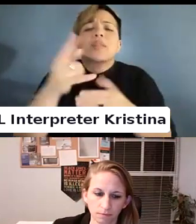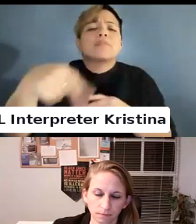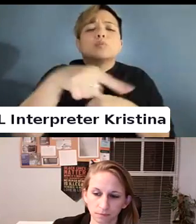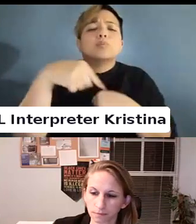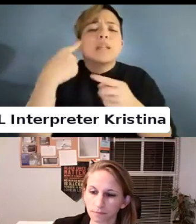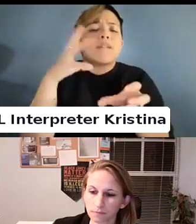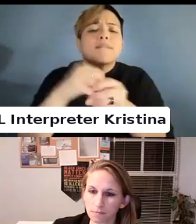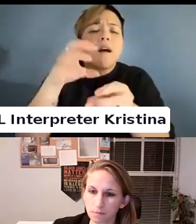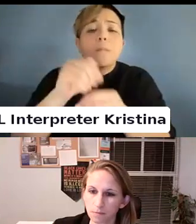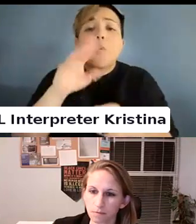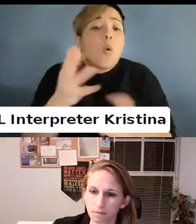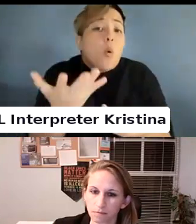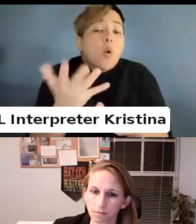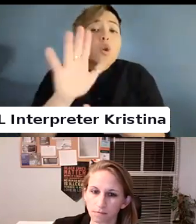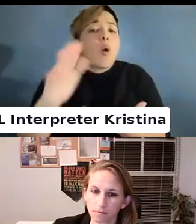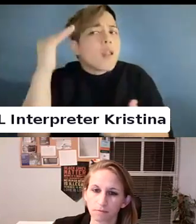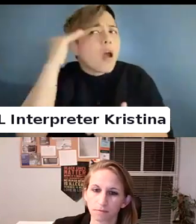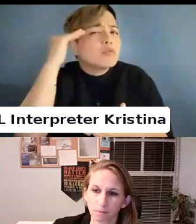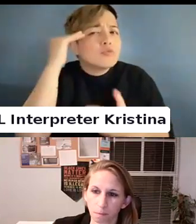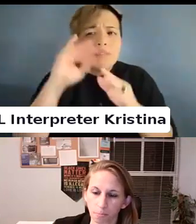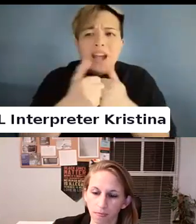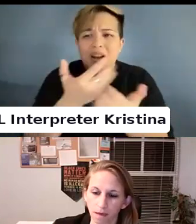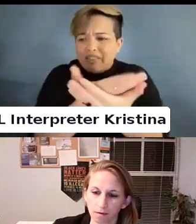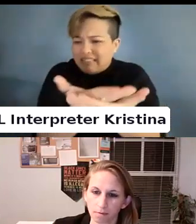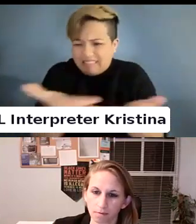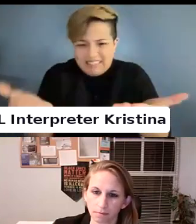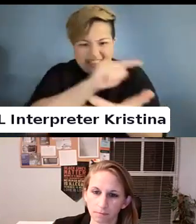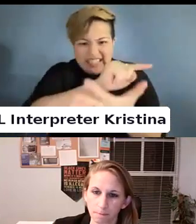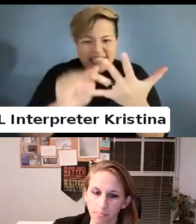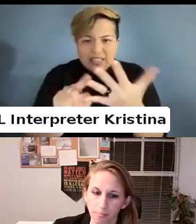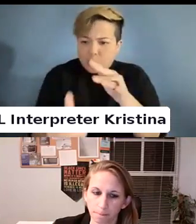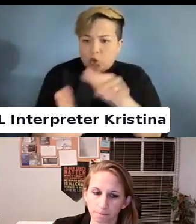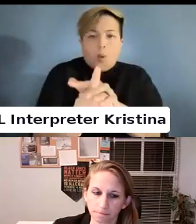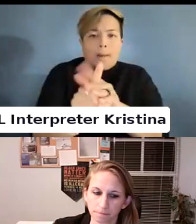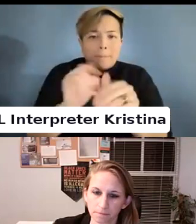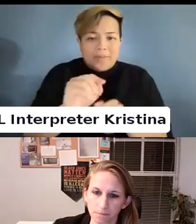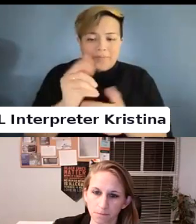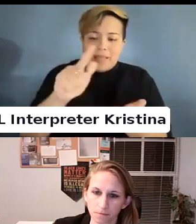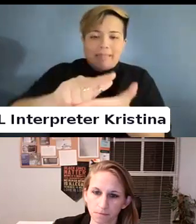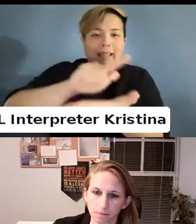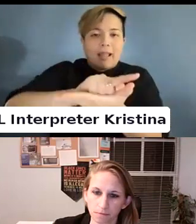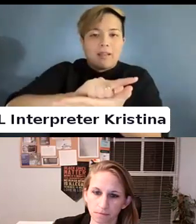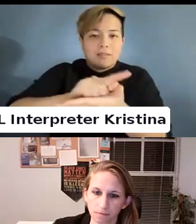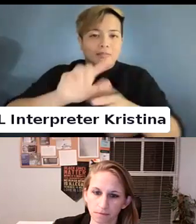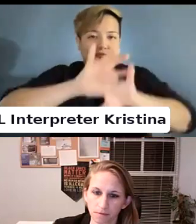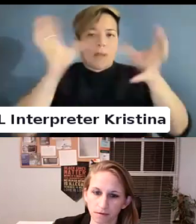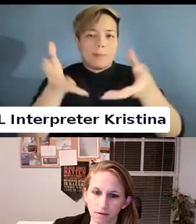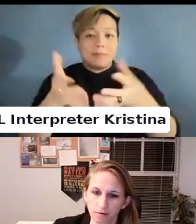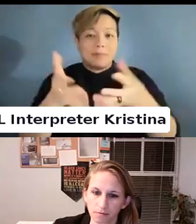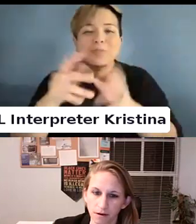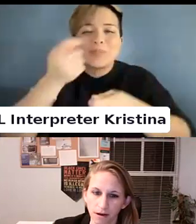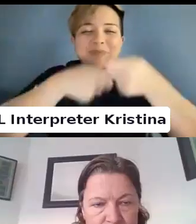Or just their knowledge of how these things have shown up in the legal realm.